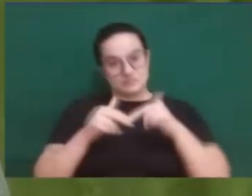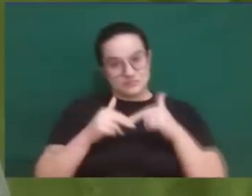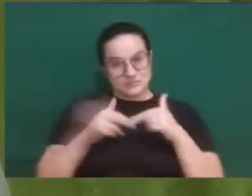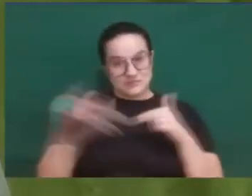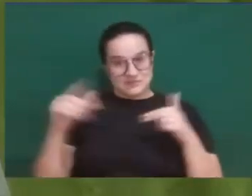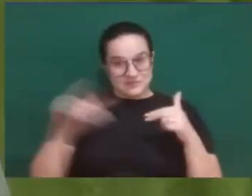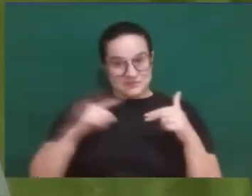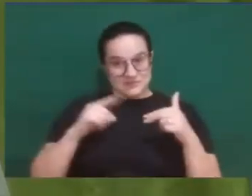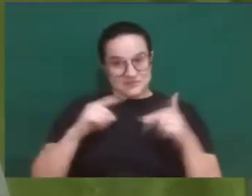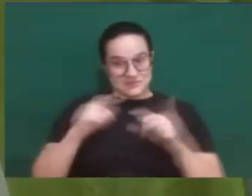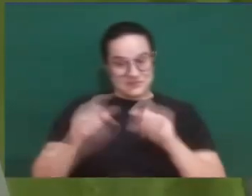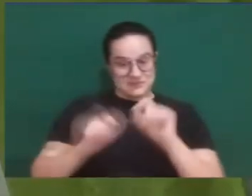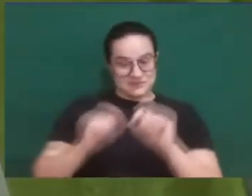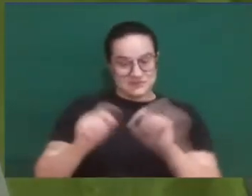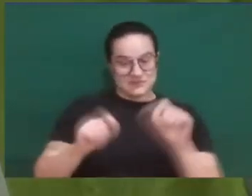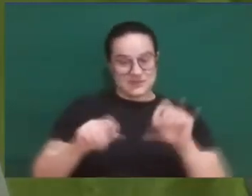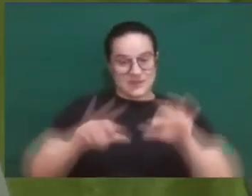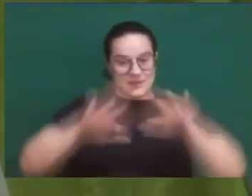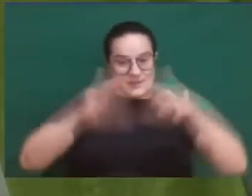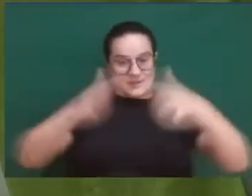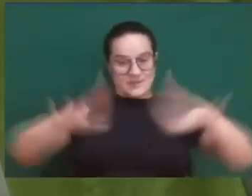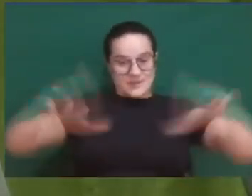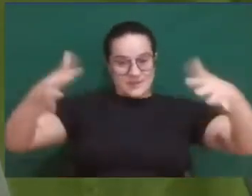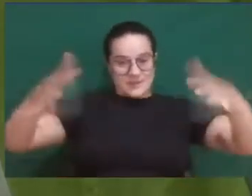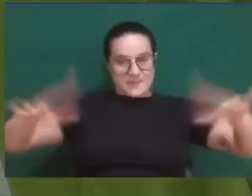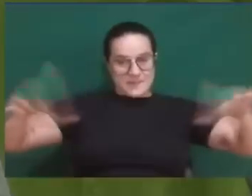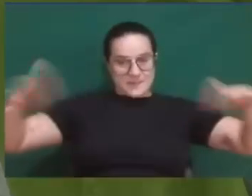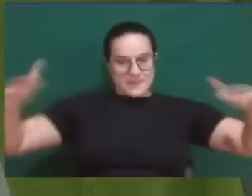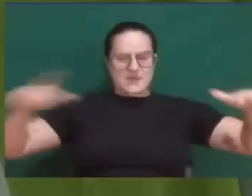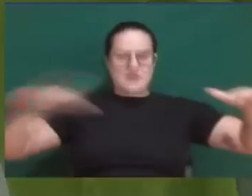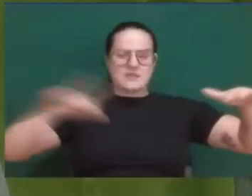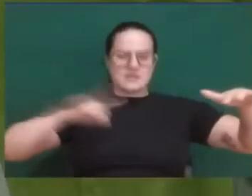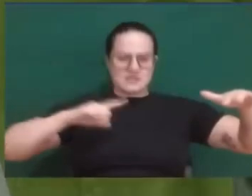the sea performs a blessed function,